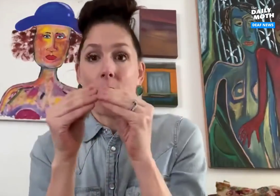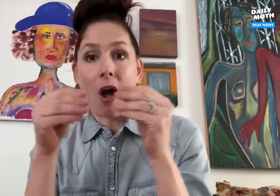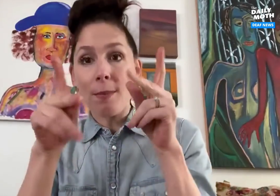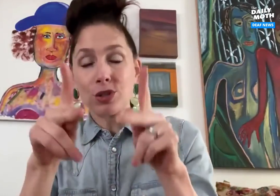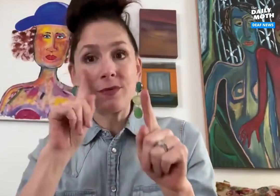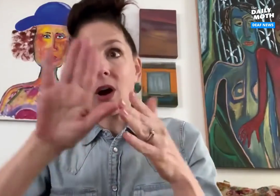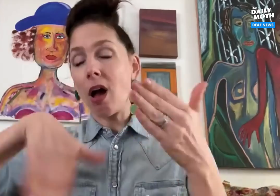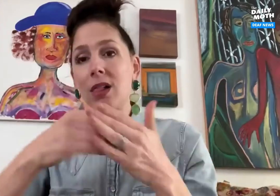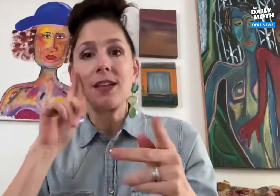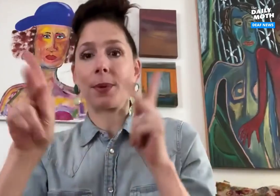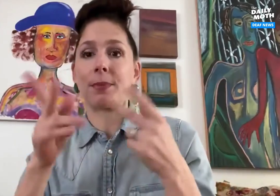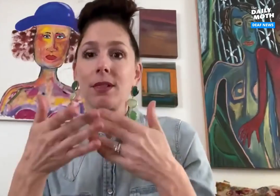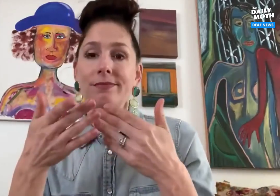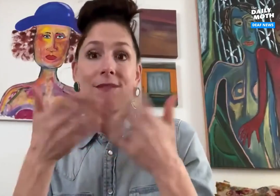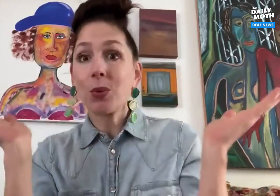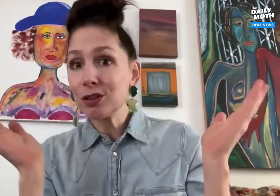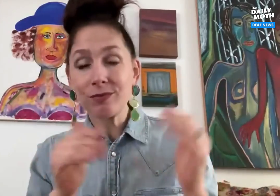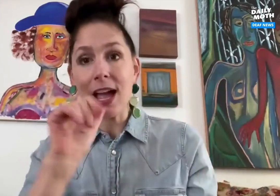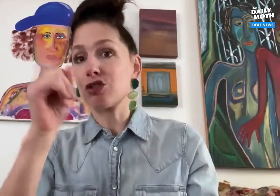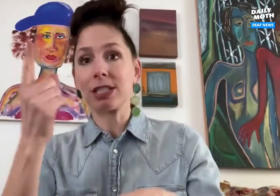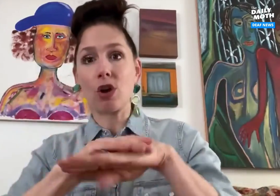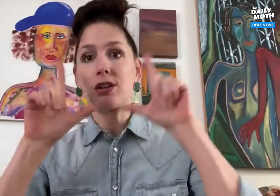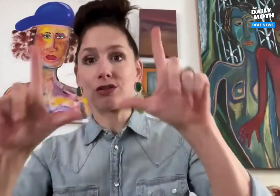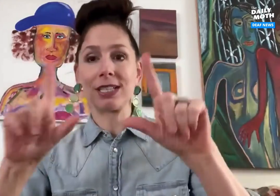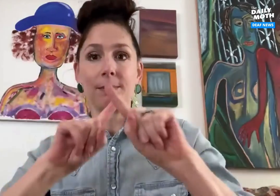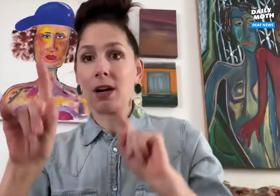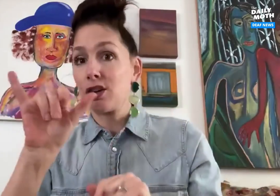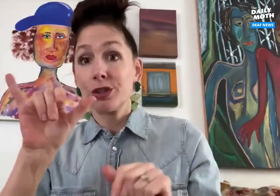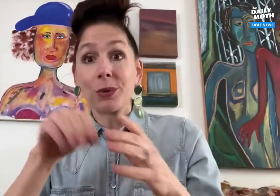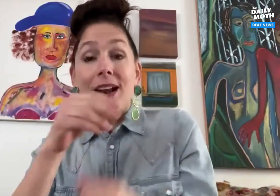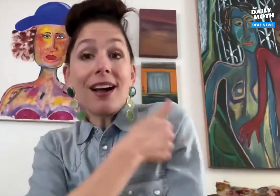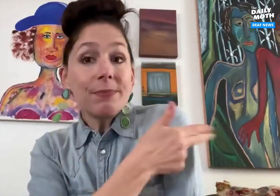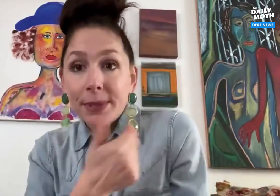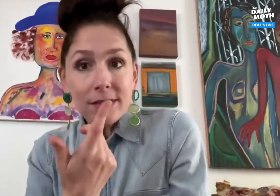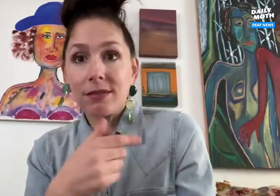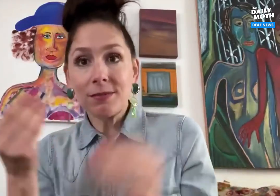more opportunities for all deaf people everywhere, not just on the screen but also in hospitals.